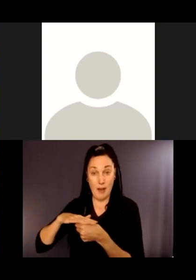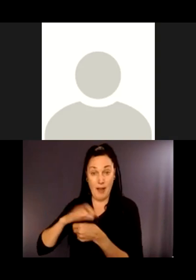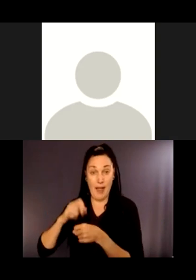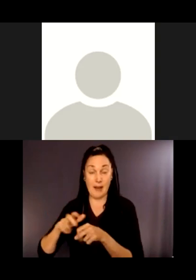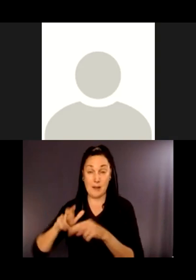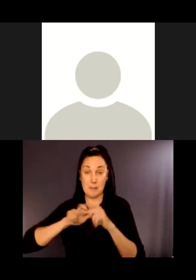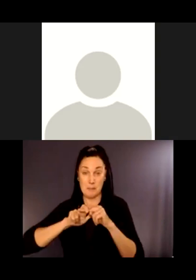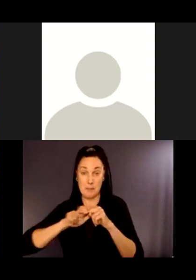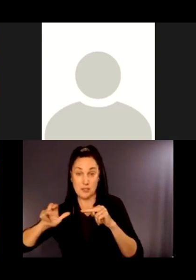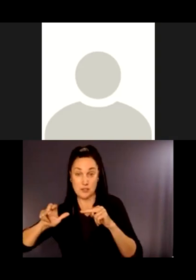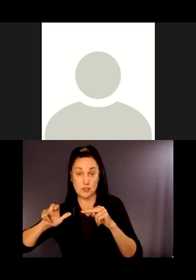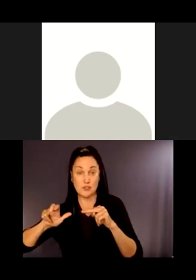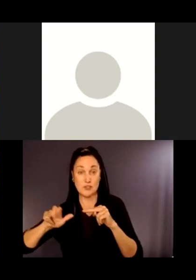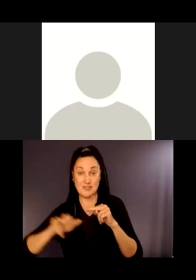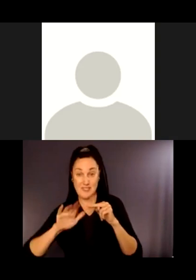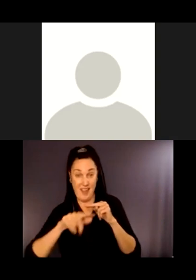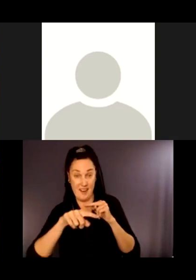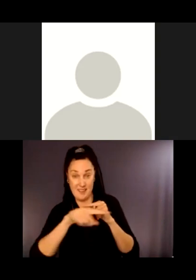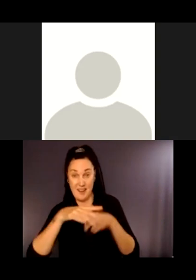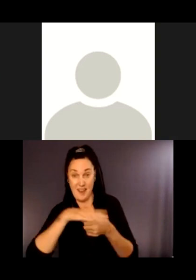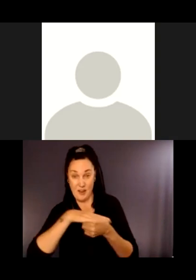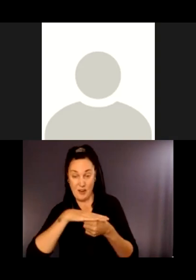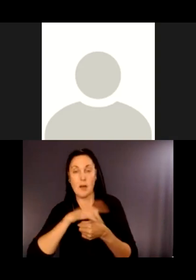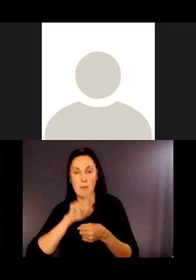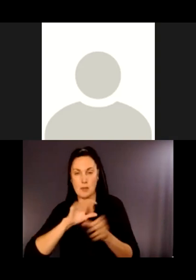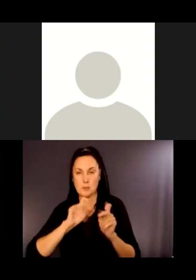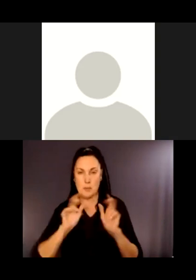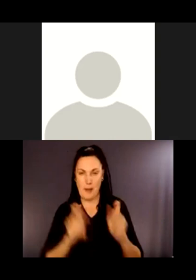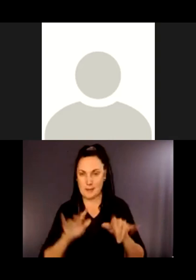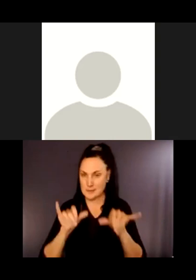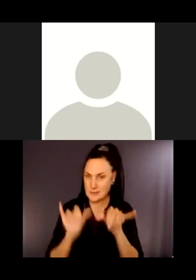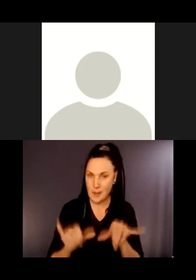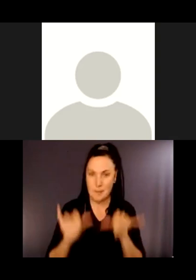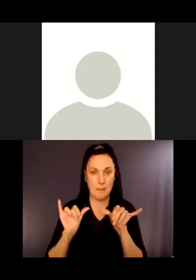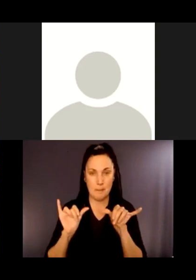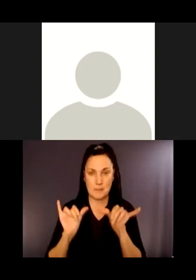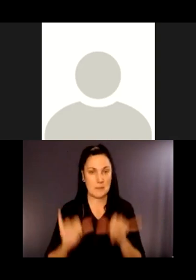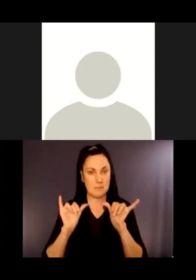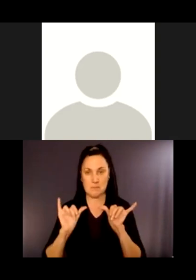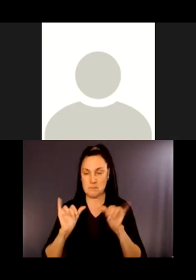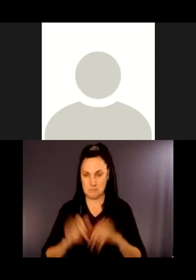need to restore them to current standards, accessibility standards.